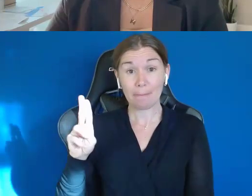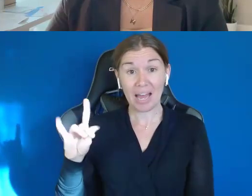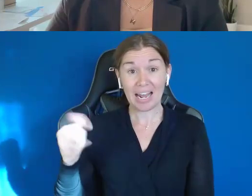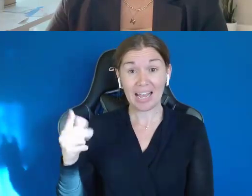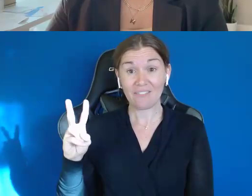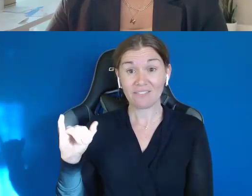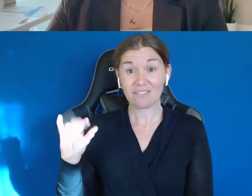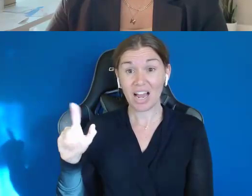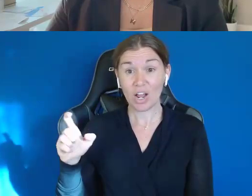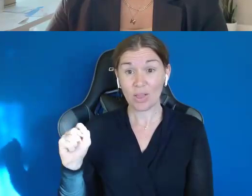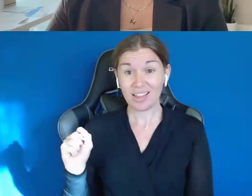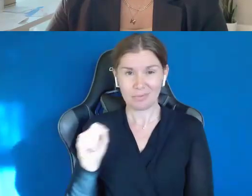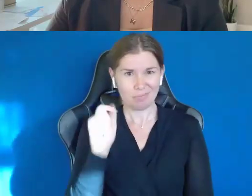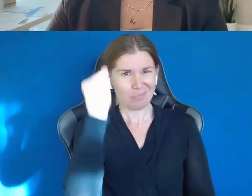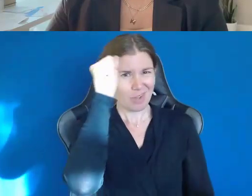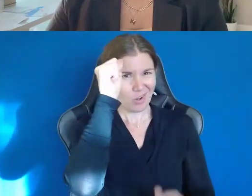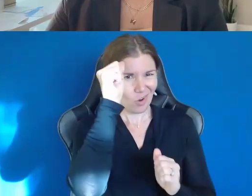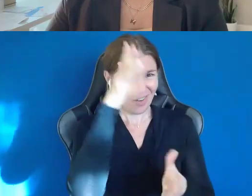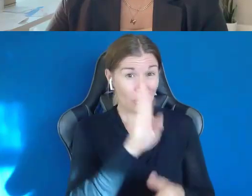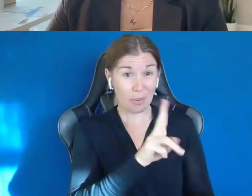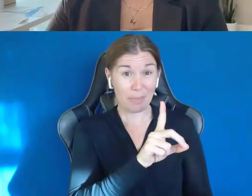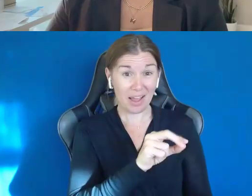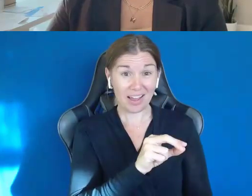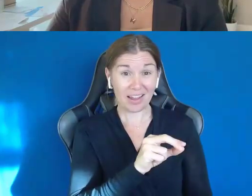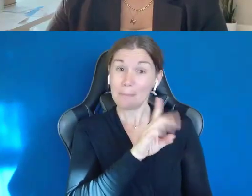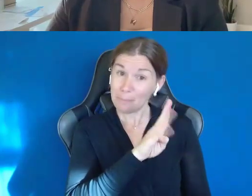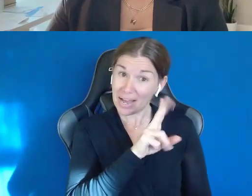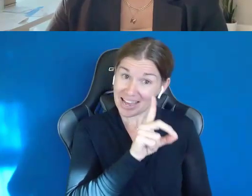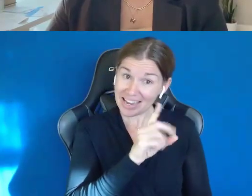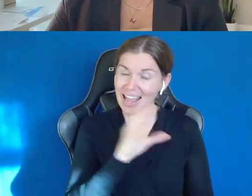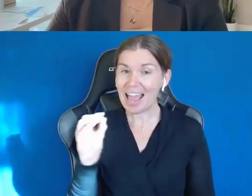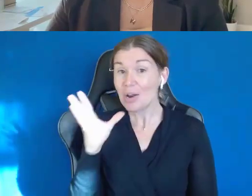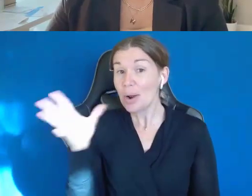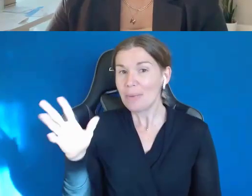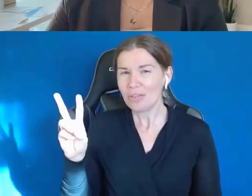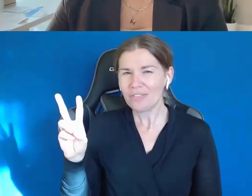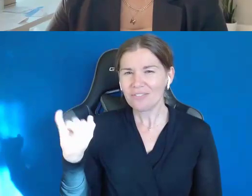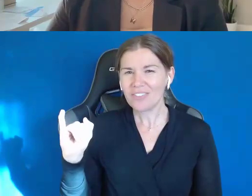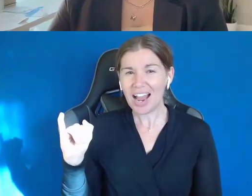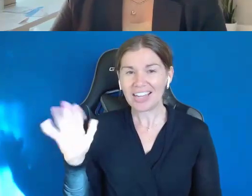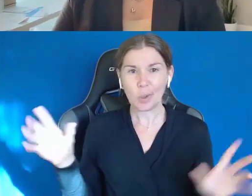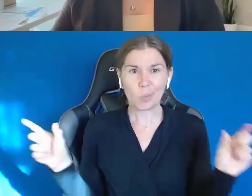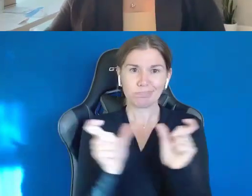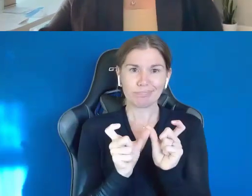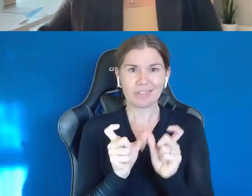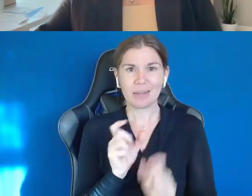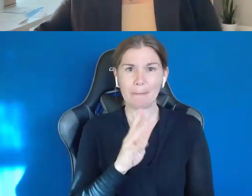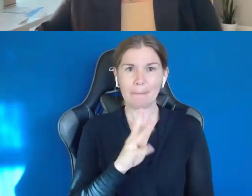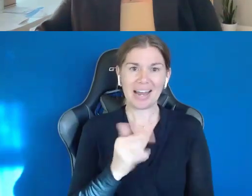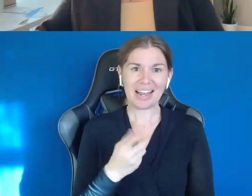is Bud and my grandmother's Vi. So, it just became you know, so, we're always >> MICHAEL COYNE: Always thinking.